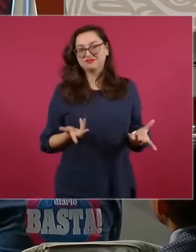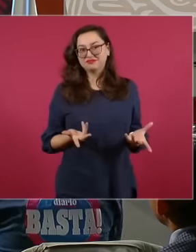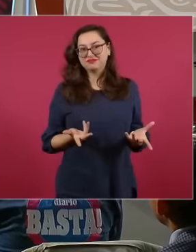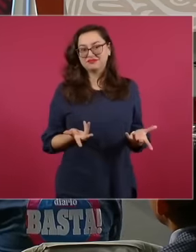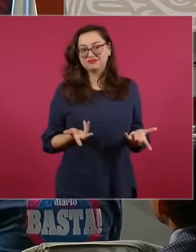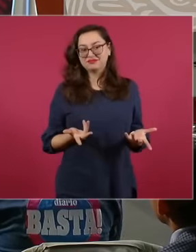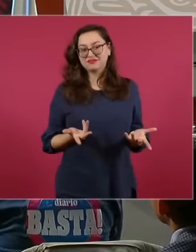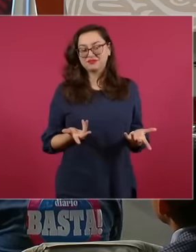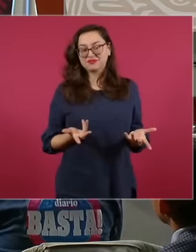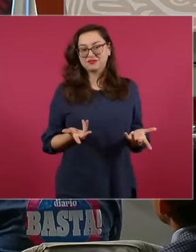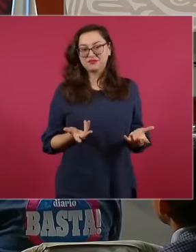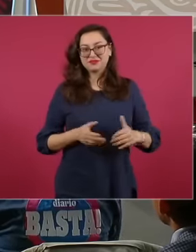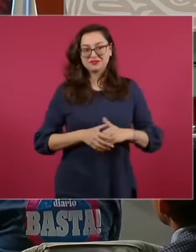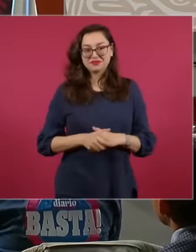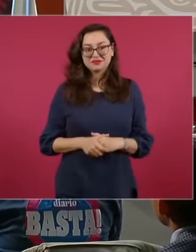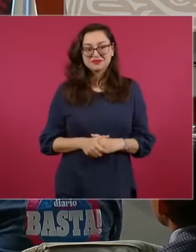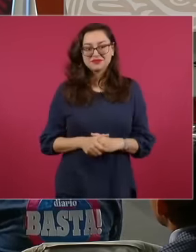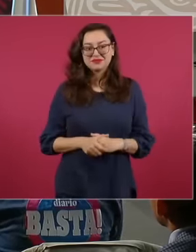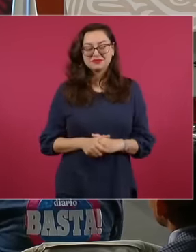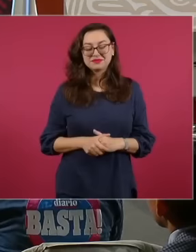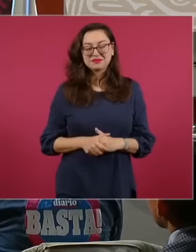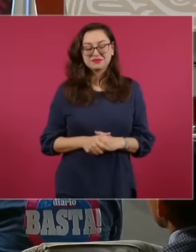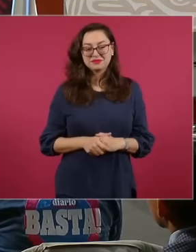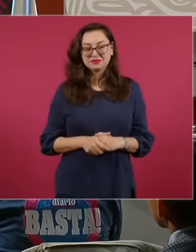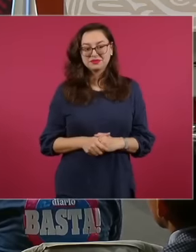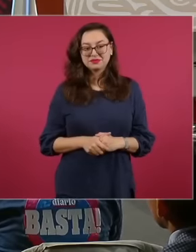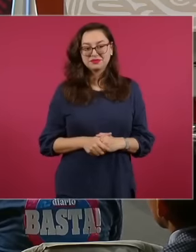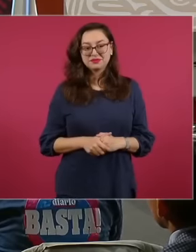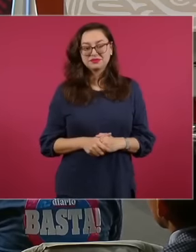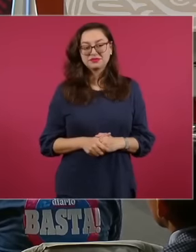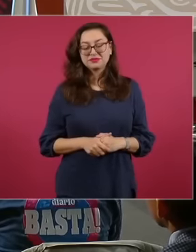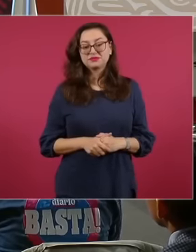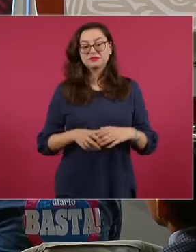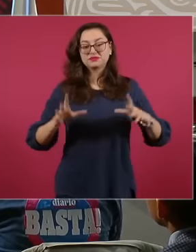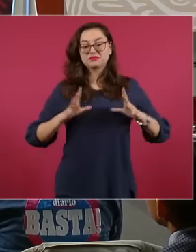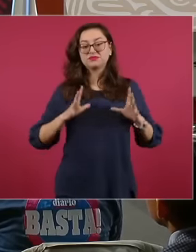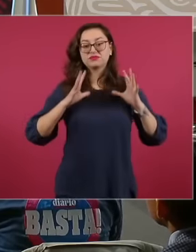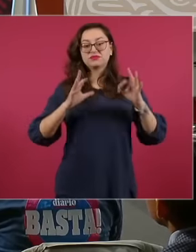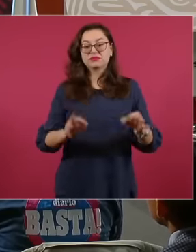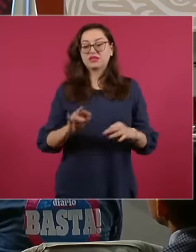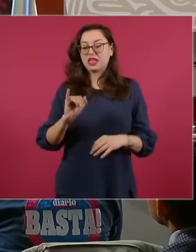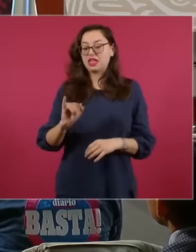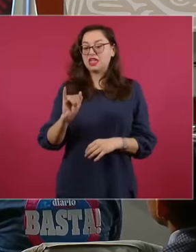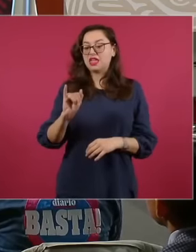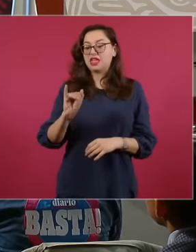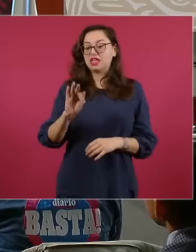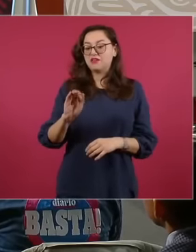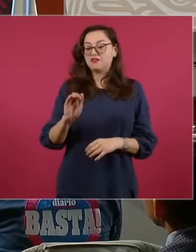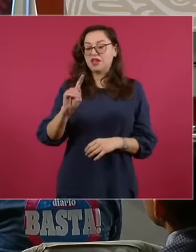were the ifetel, which was created to regulate the